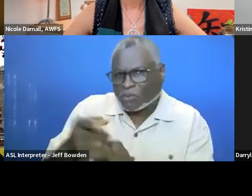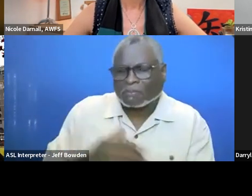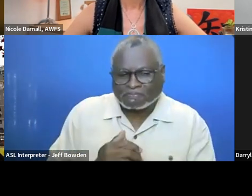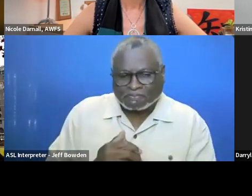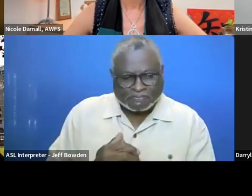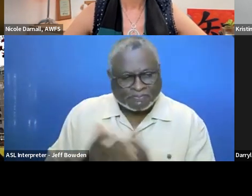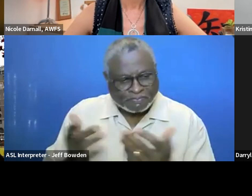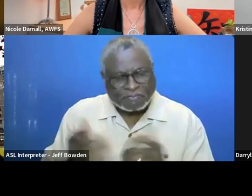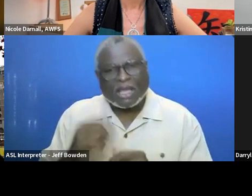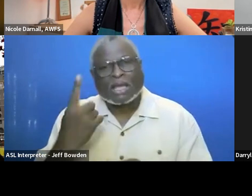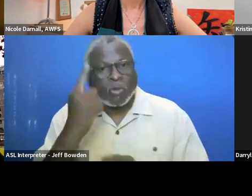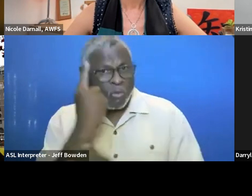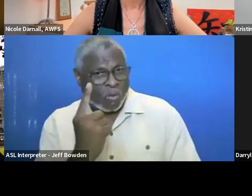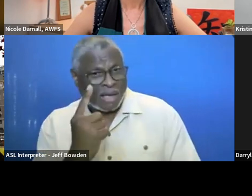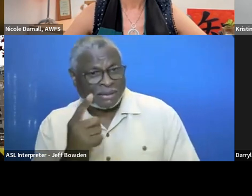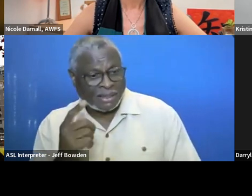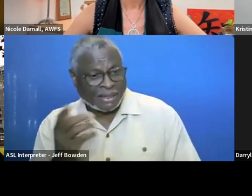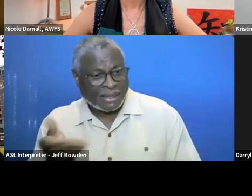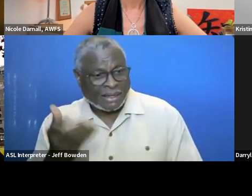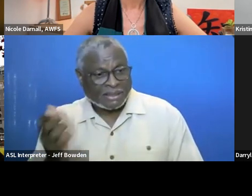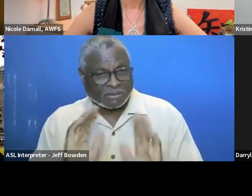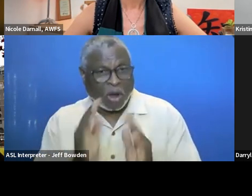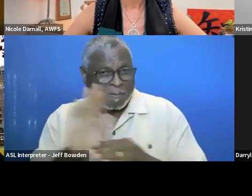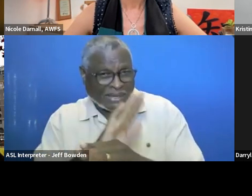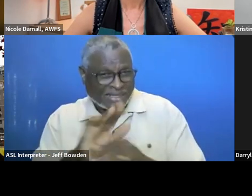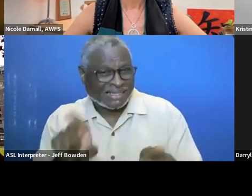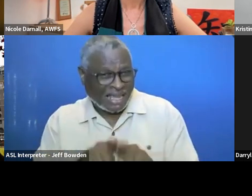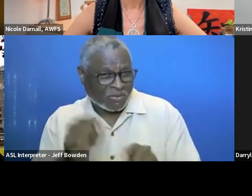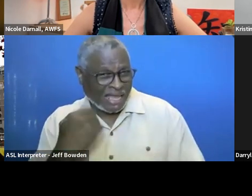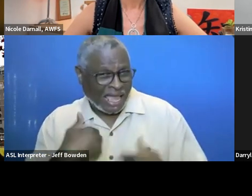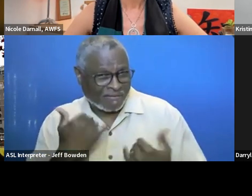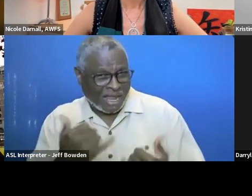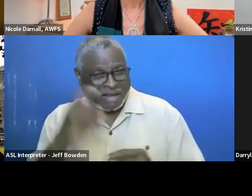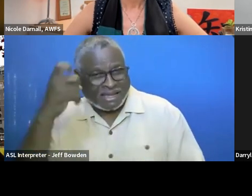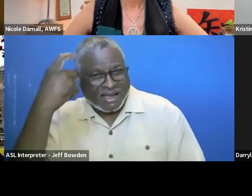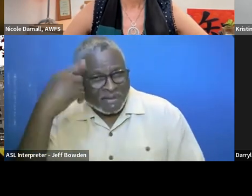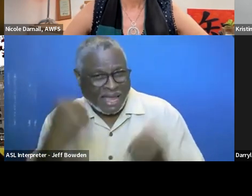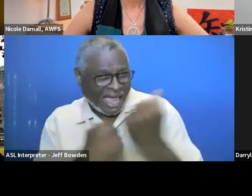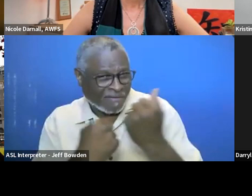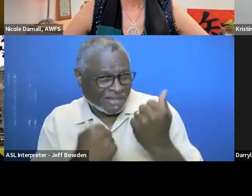So we have small business-like government advocates that are embedded